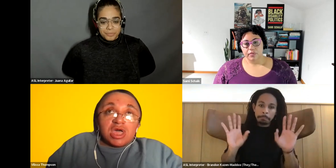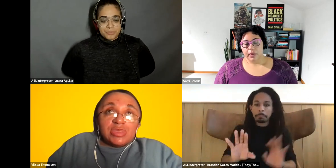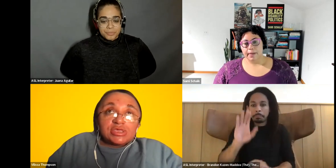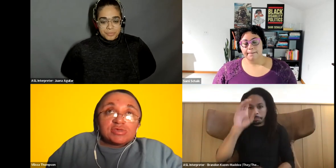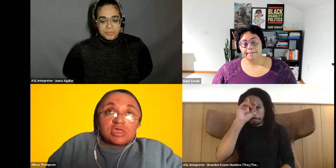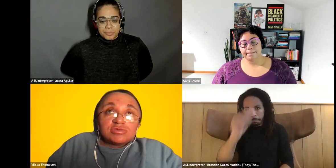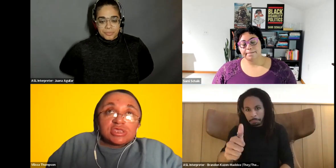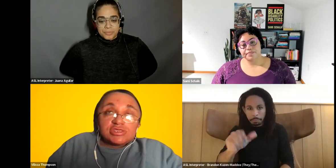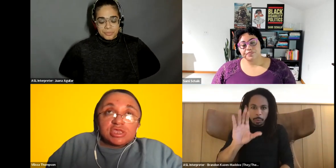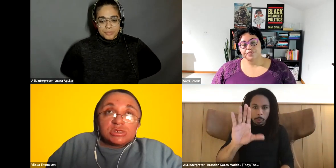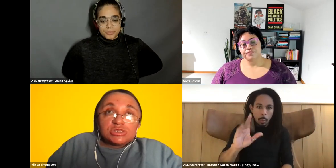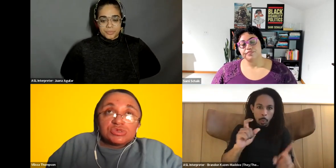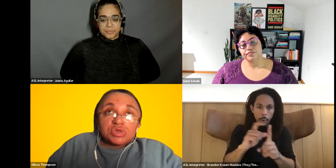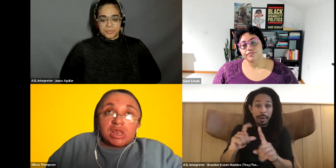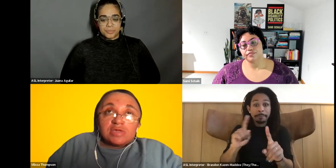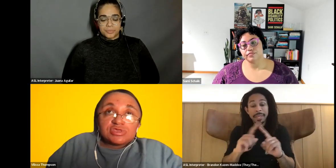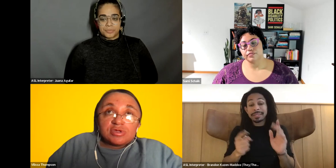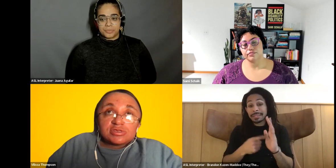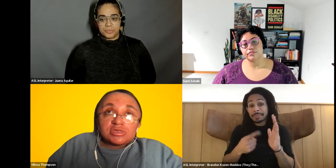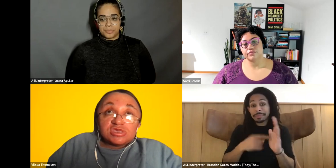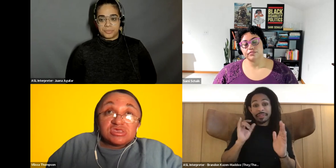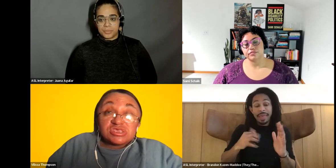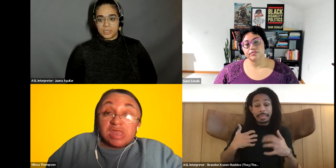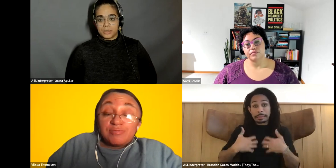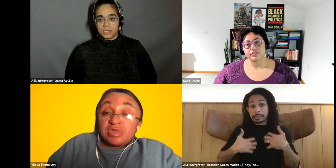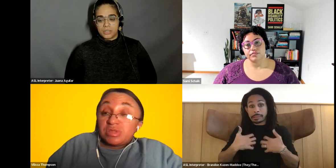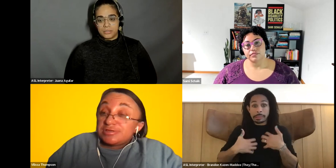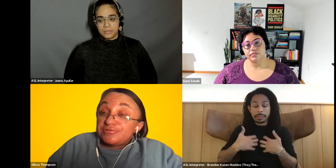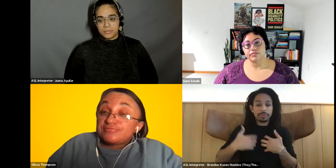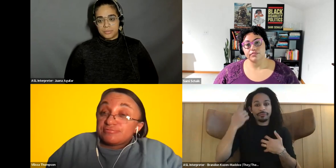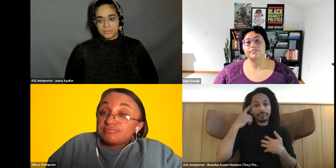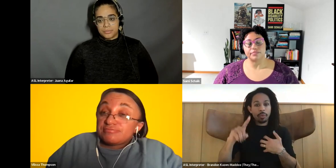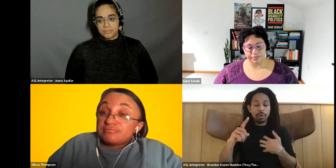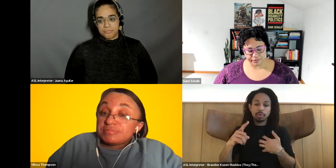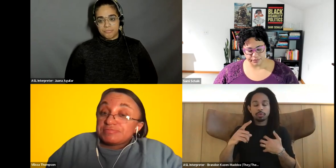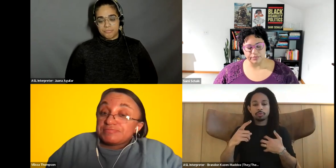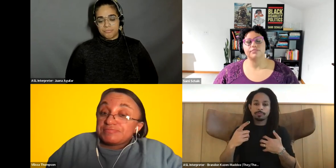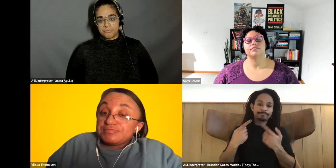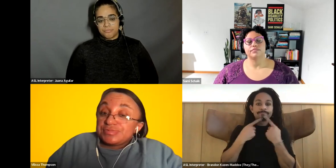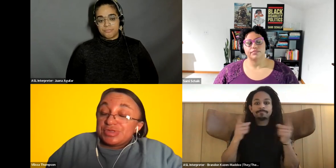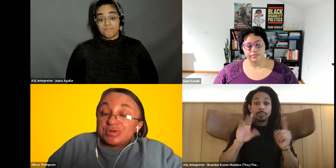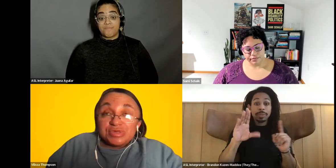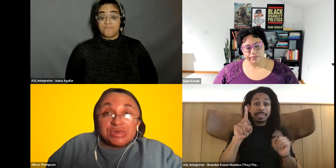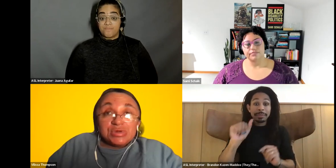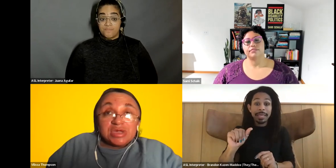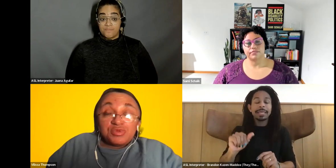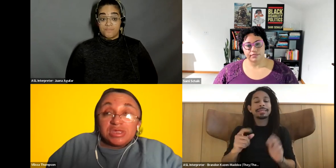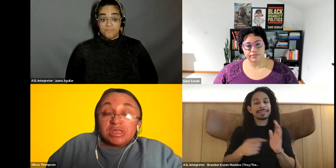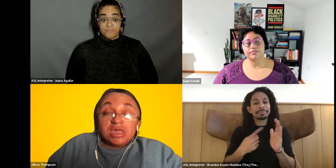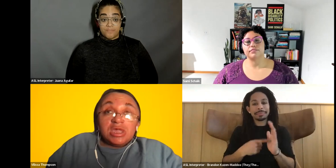Vilissa Thompson: I think sometimes the hesitation to claim disability is to not be believed. You know we know that when